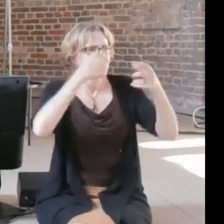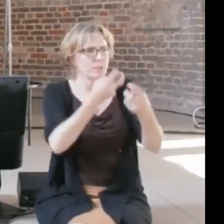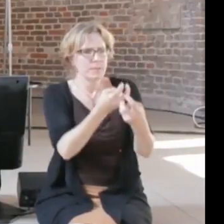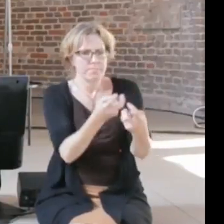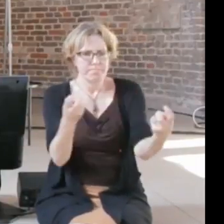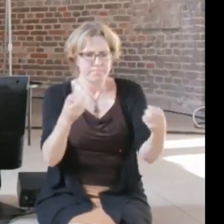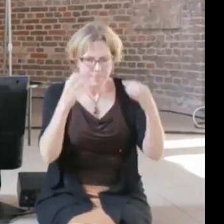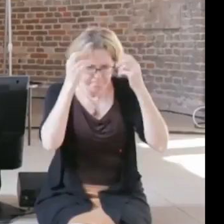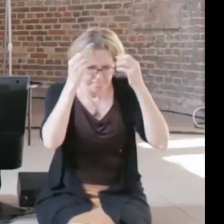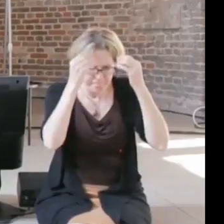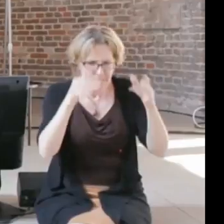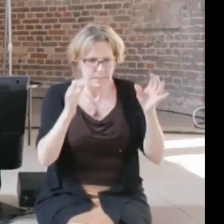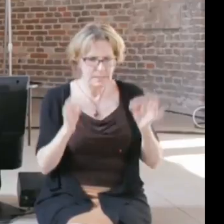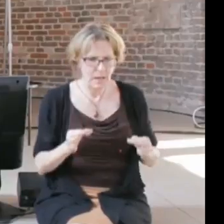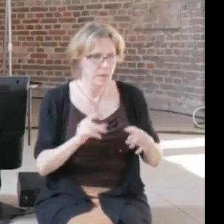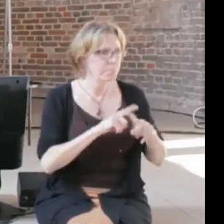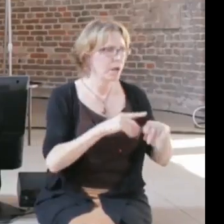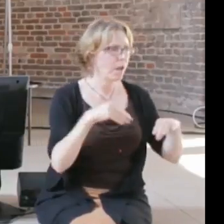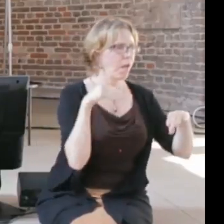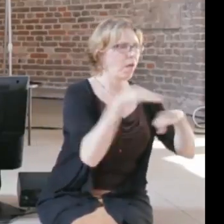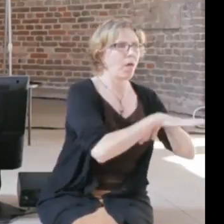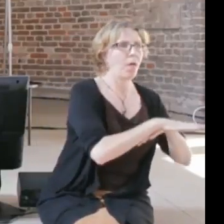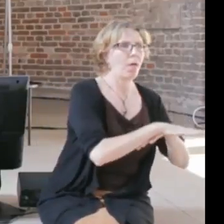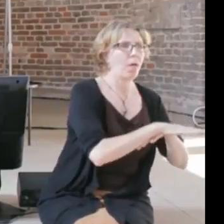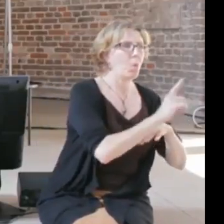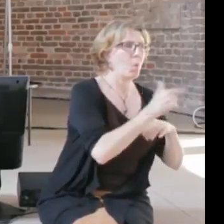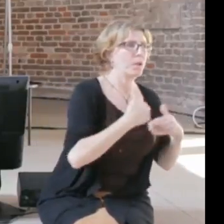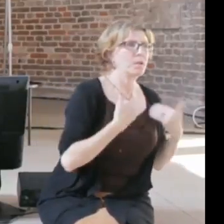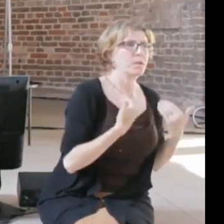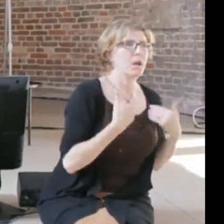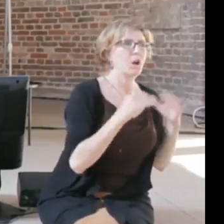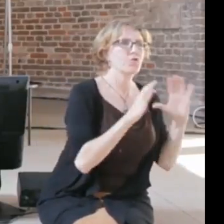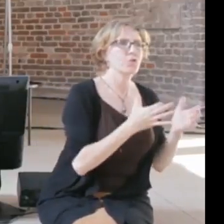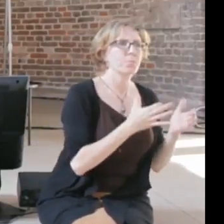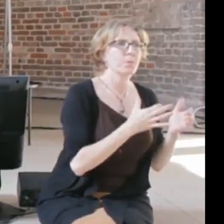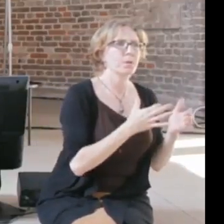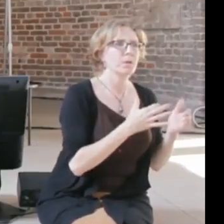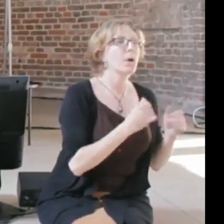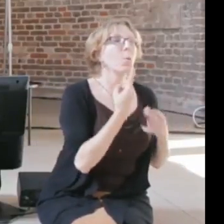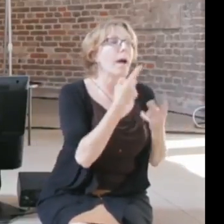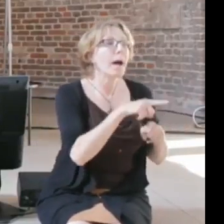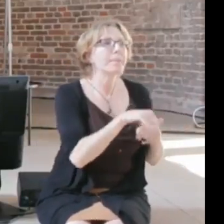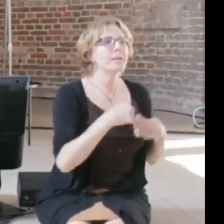an entire generation of 17-year-olds was writing to their representatives and saying this is